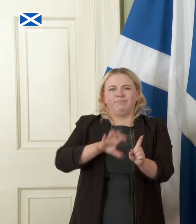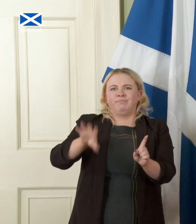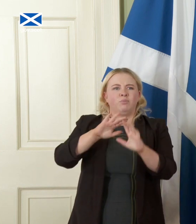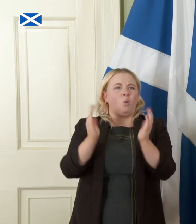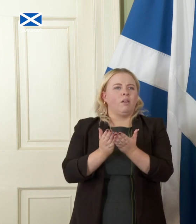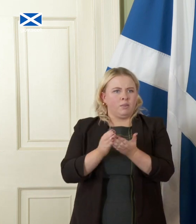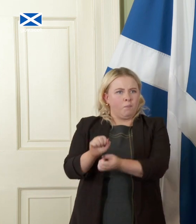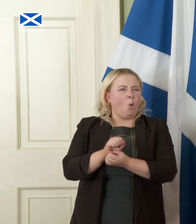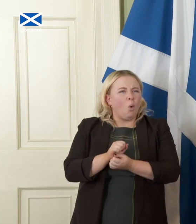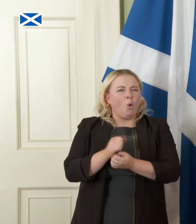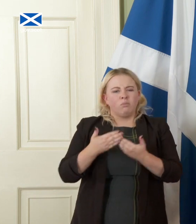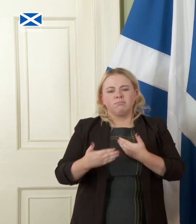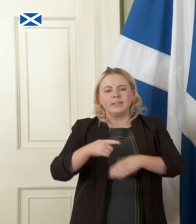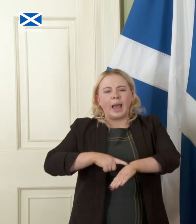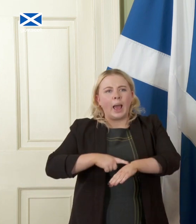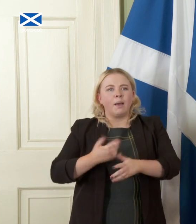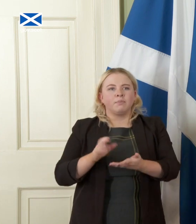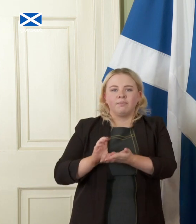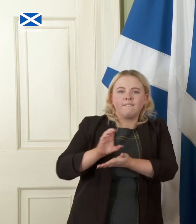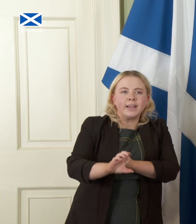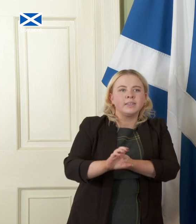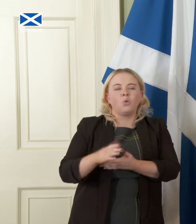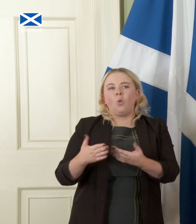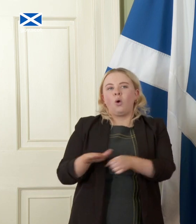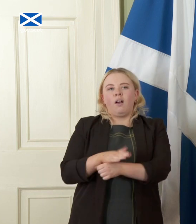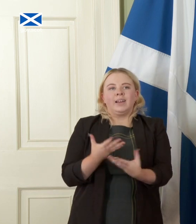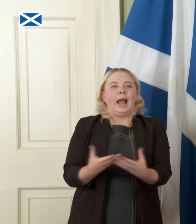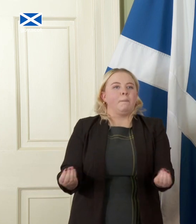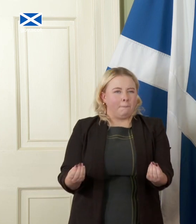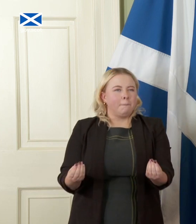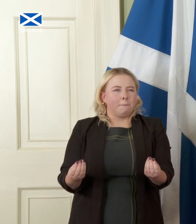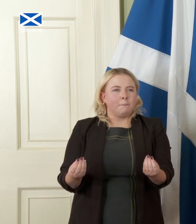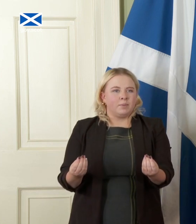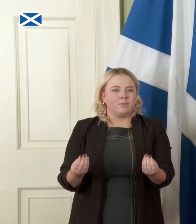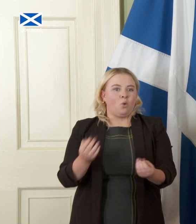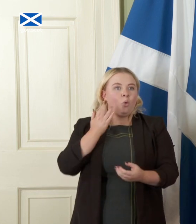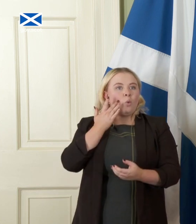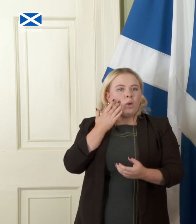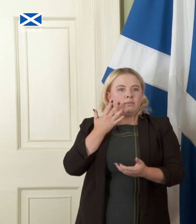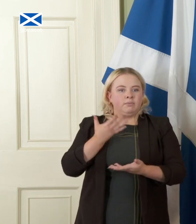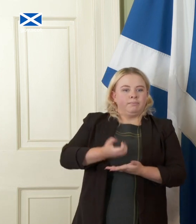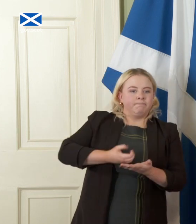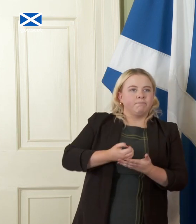investment and also to, you know, cover gaps in, between their their revenues and their expenditure